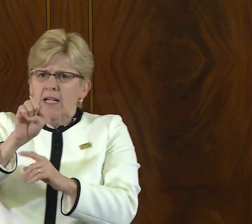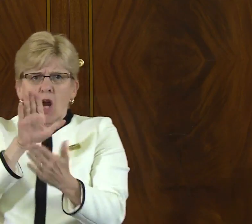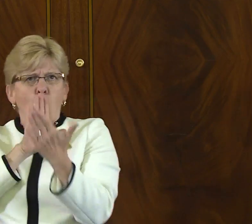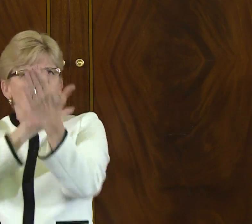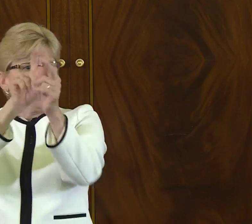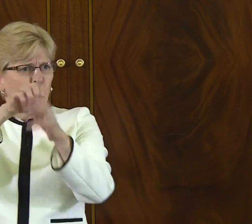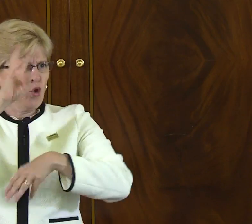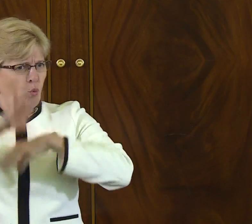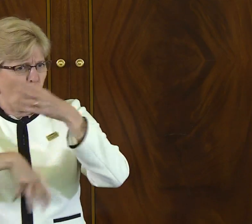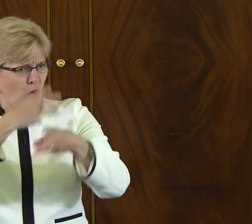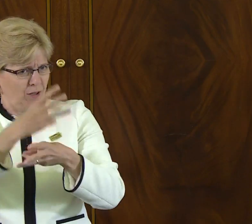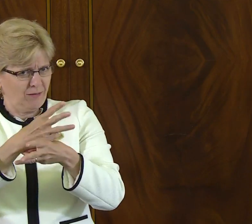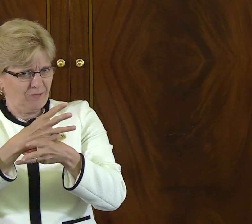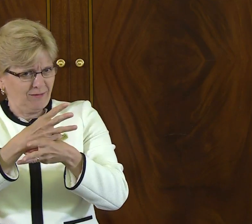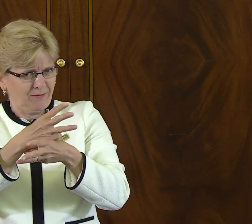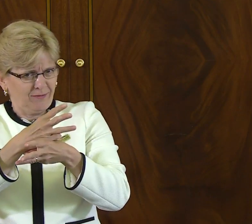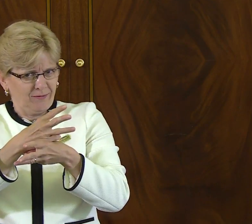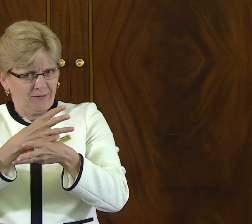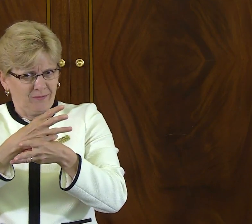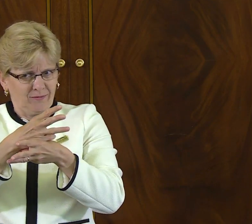of that child and the unique approach that they bring